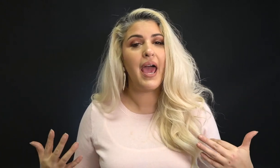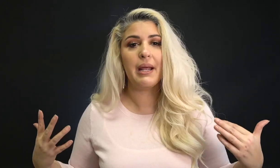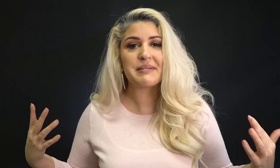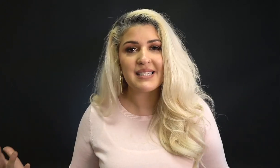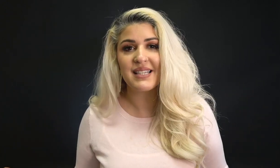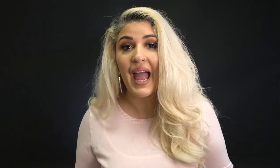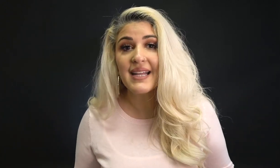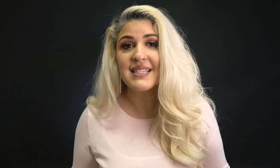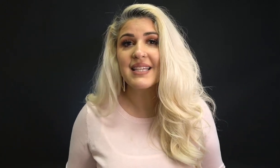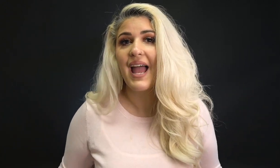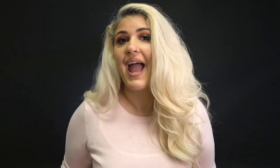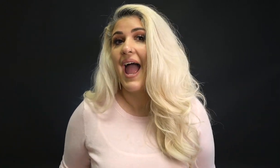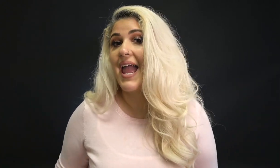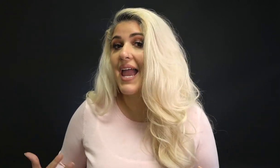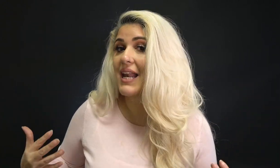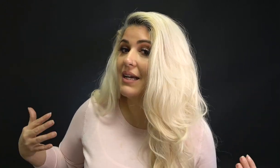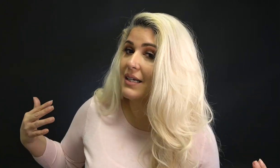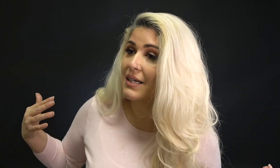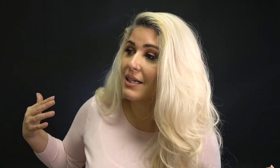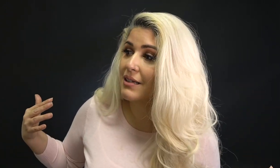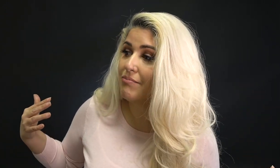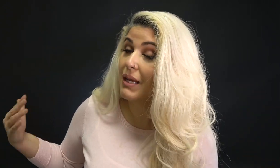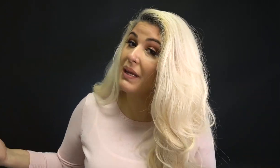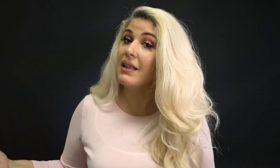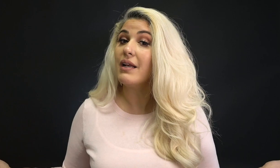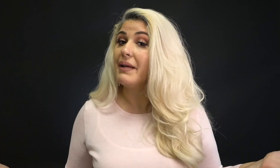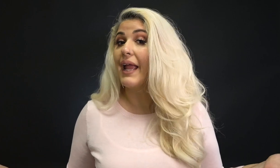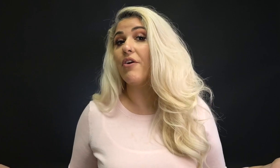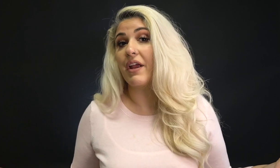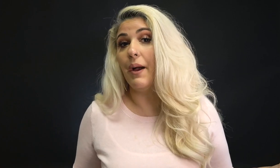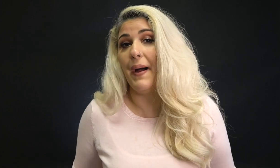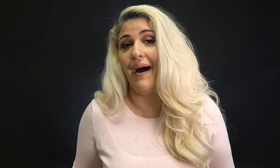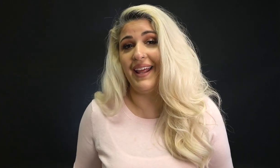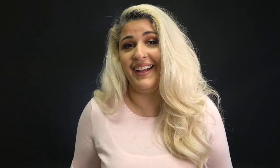and upset and maybe a little bit angry about it.